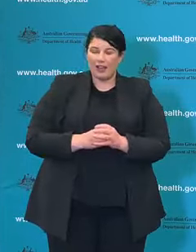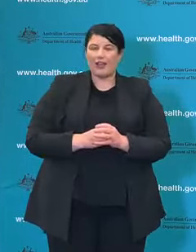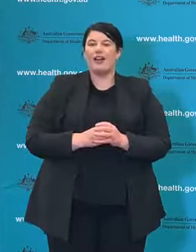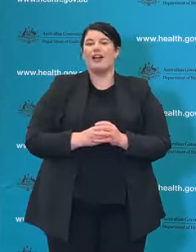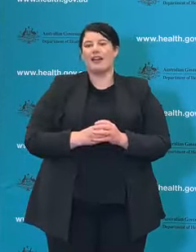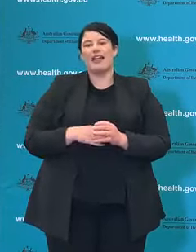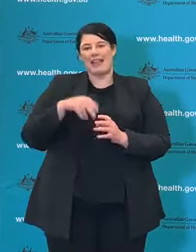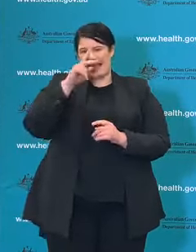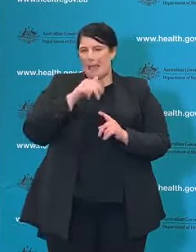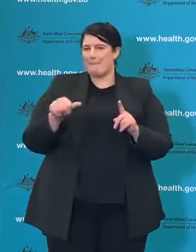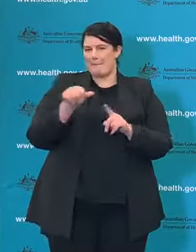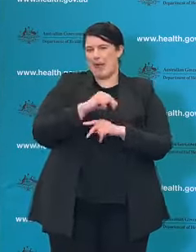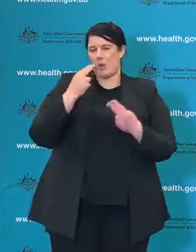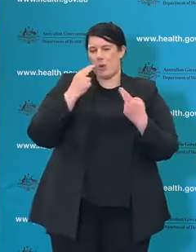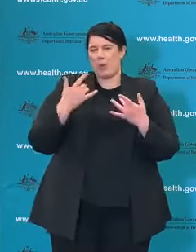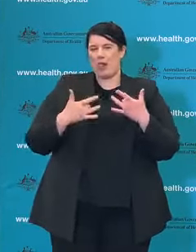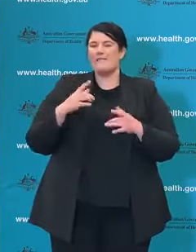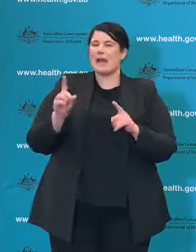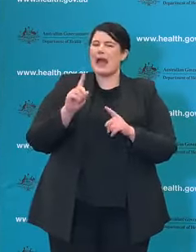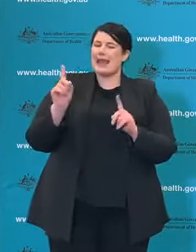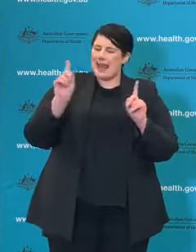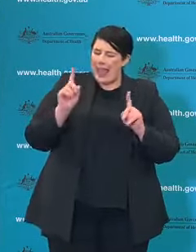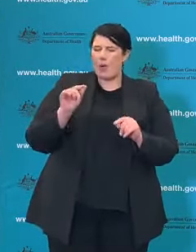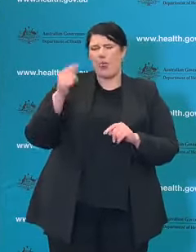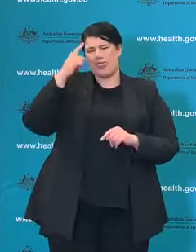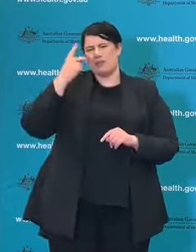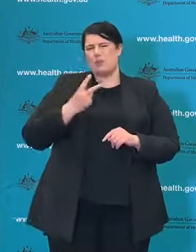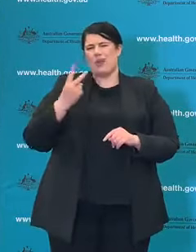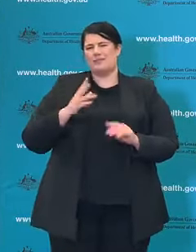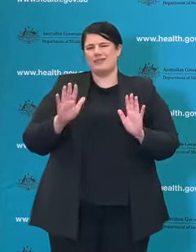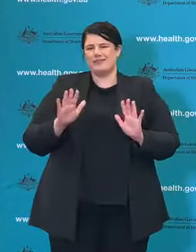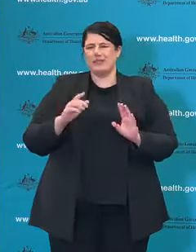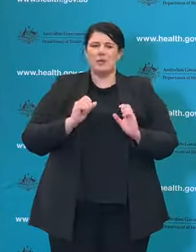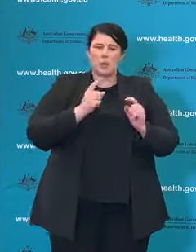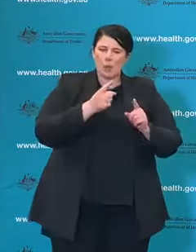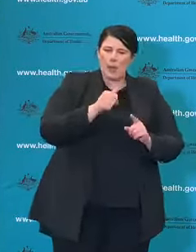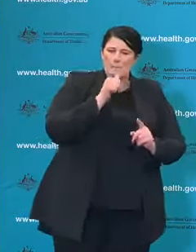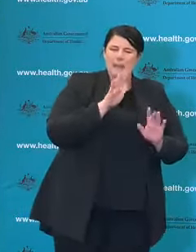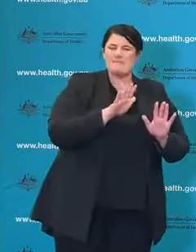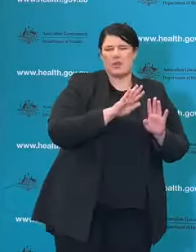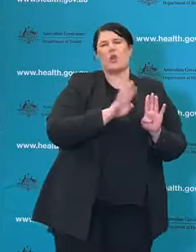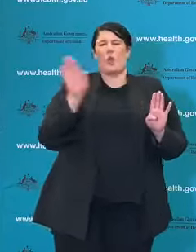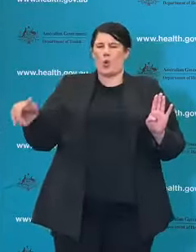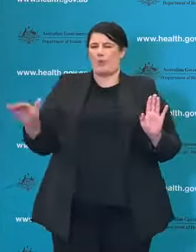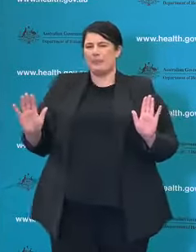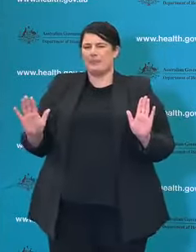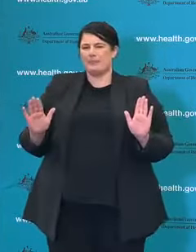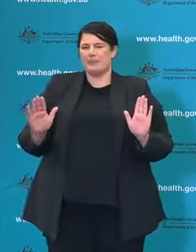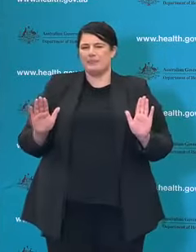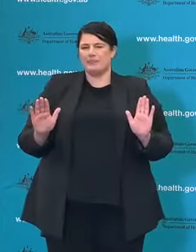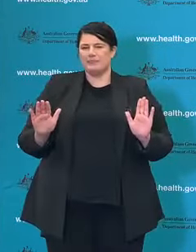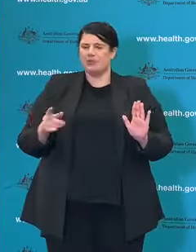But for the moment I think we need to kind of push, pull back a little bit on